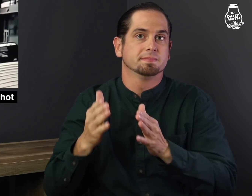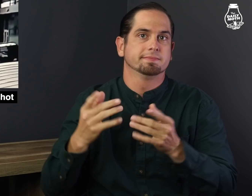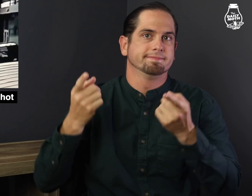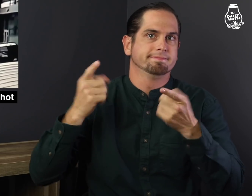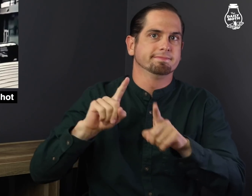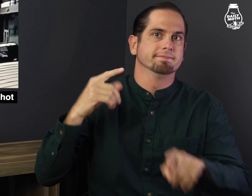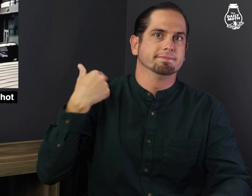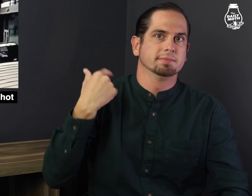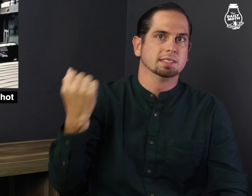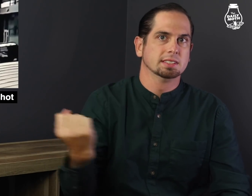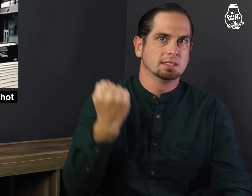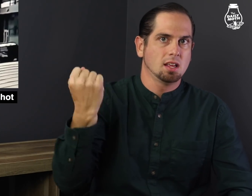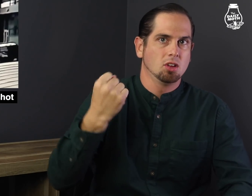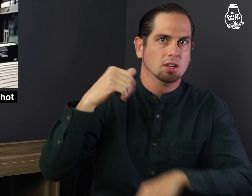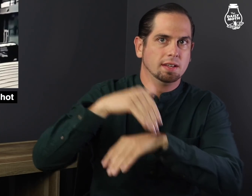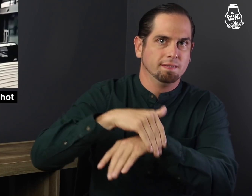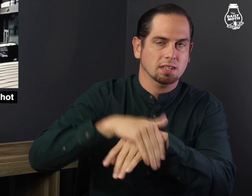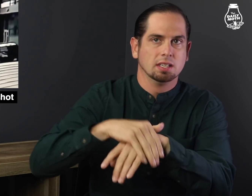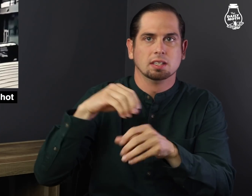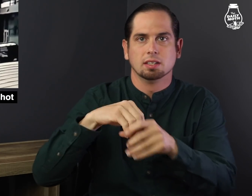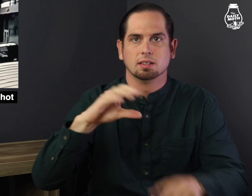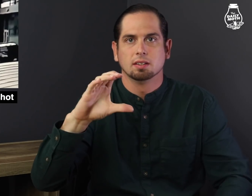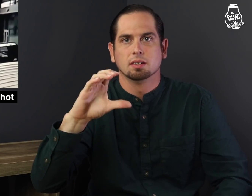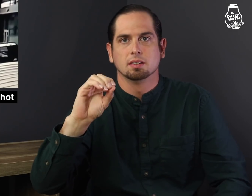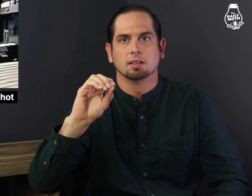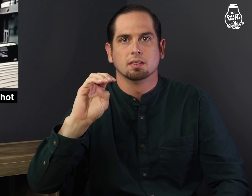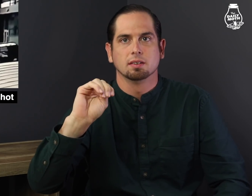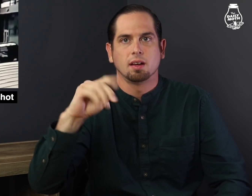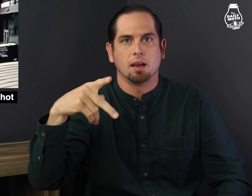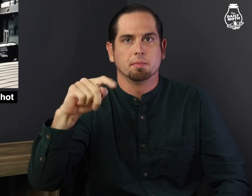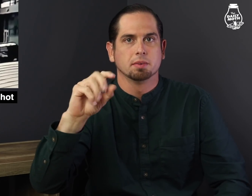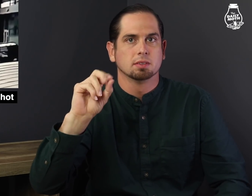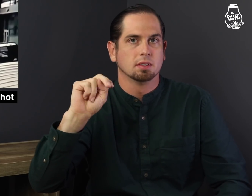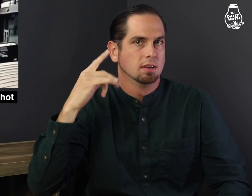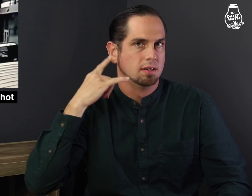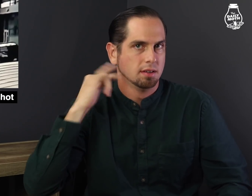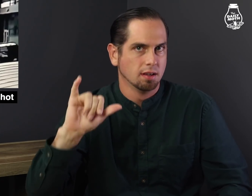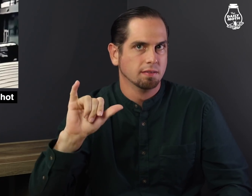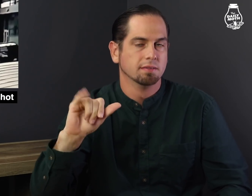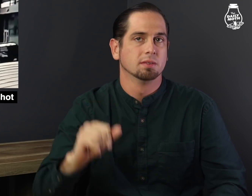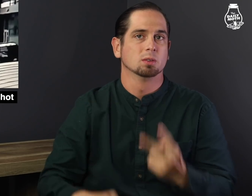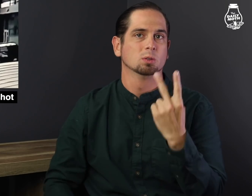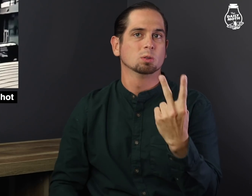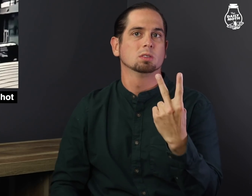On Saturday evening in Compton, California,